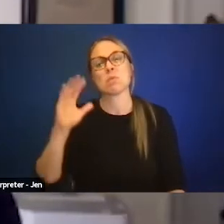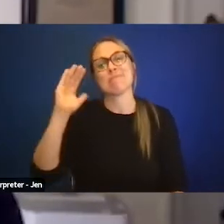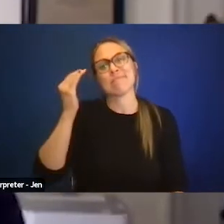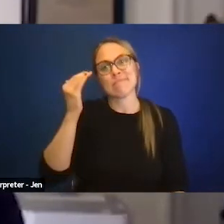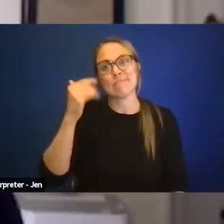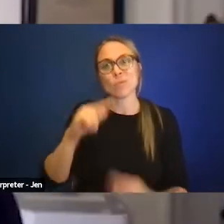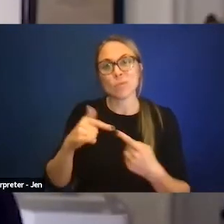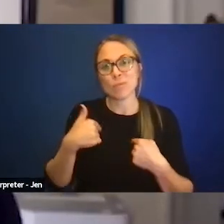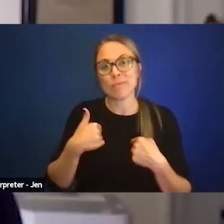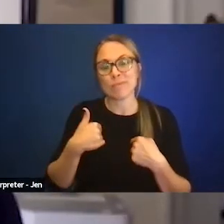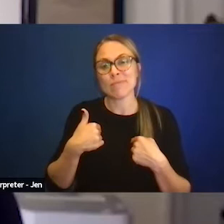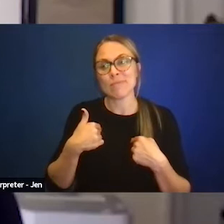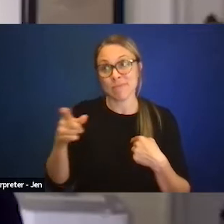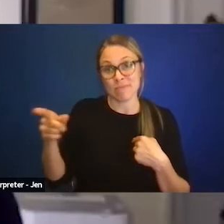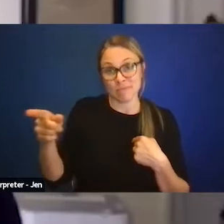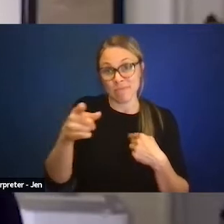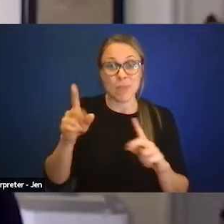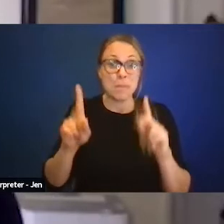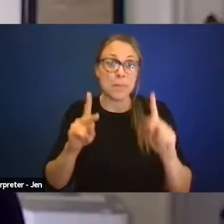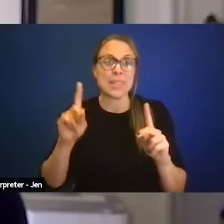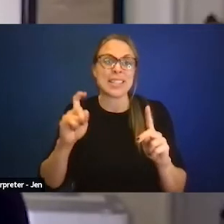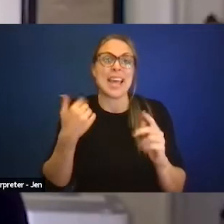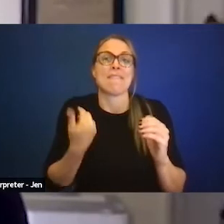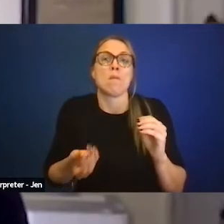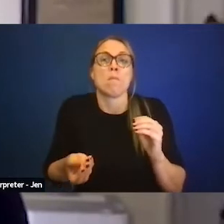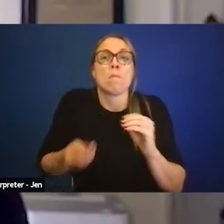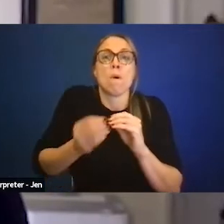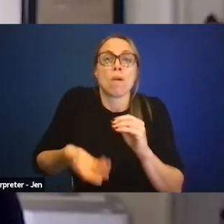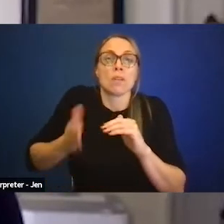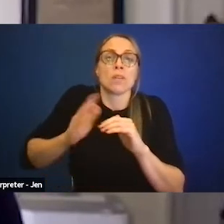for people to have more knowledge, for example,